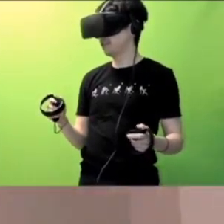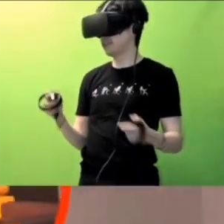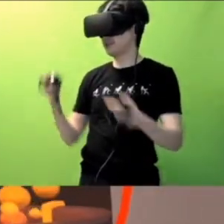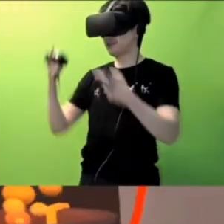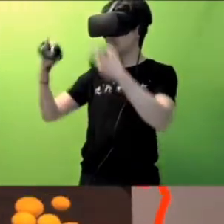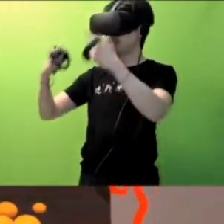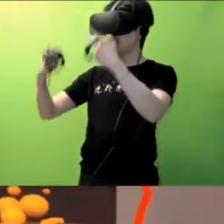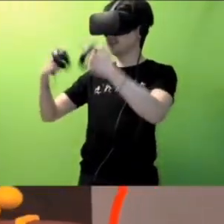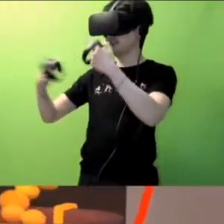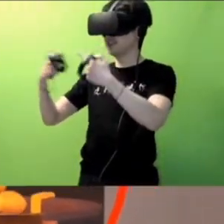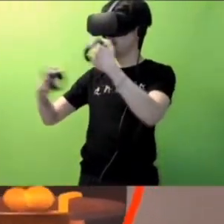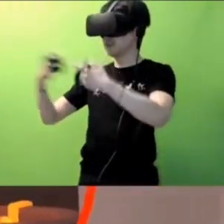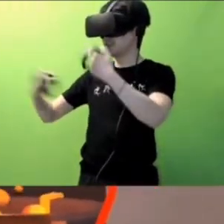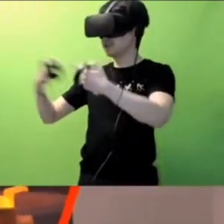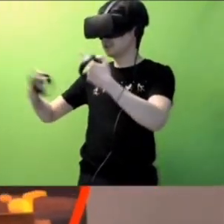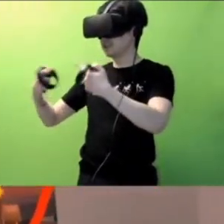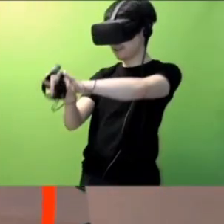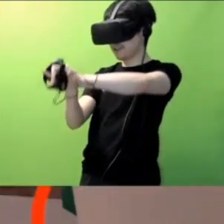How do I sign a "Y"?